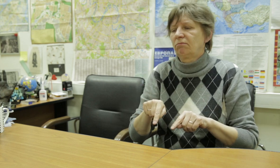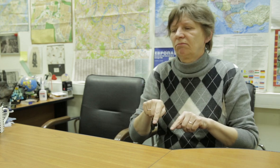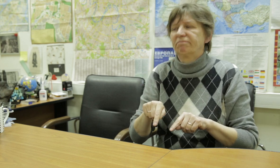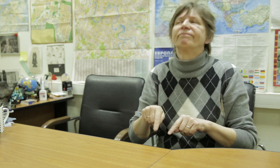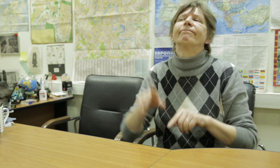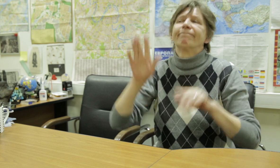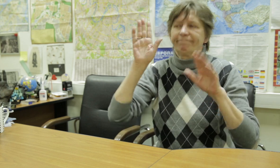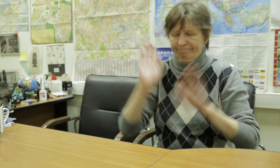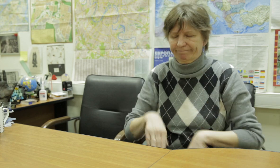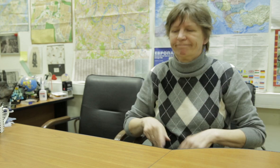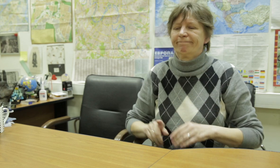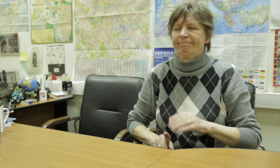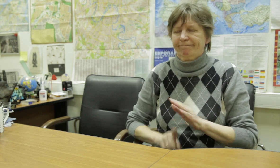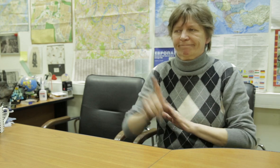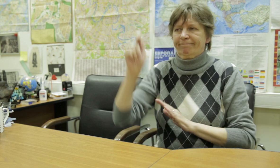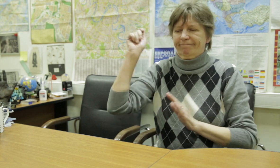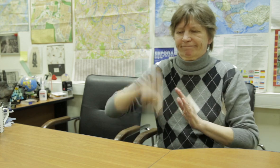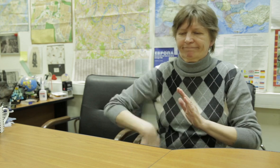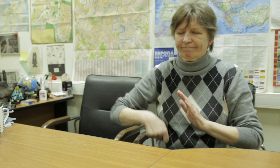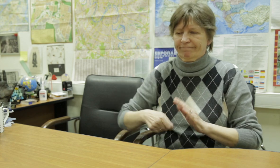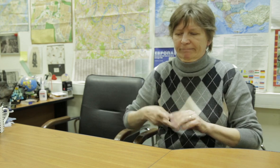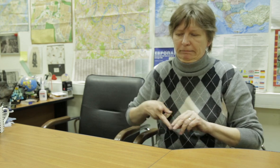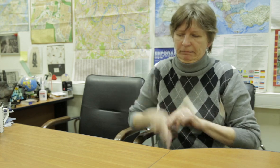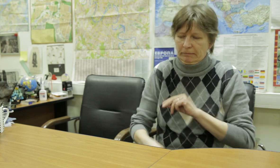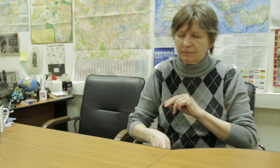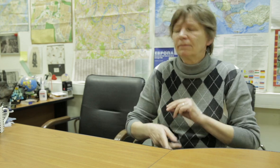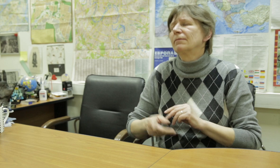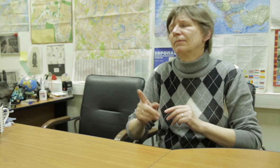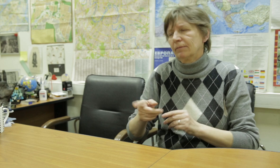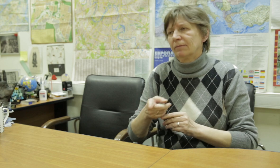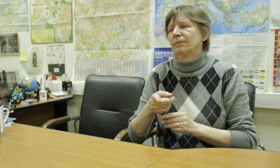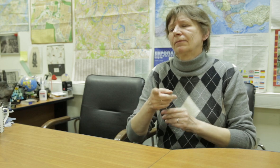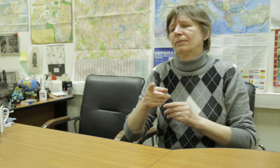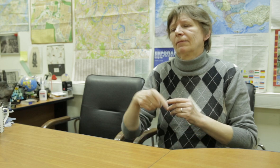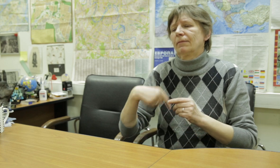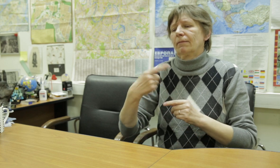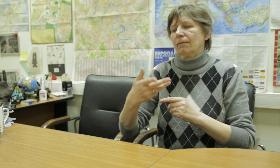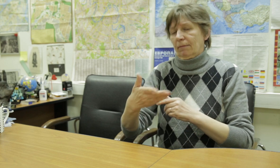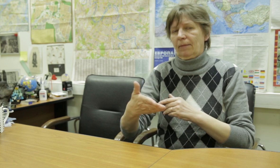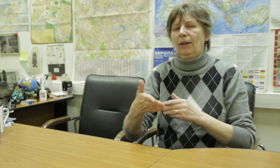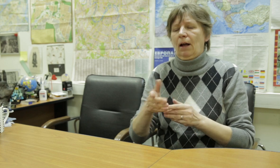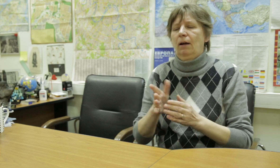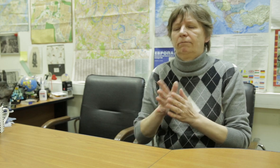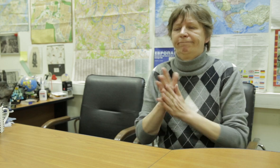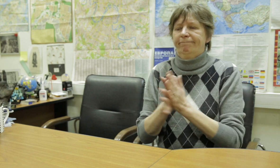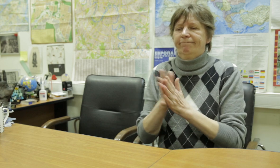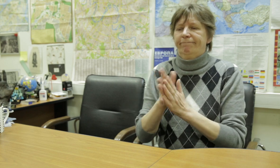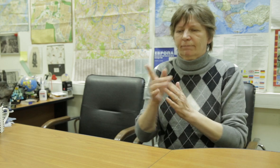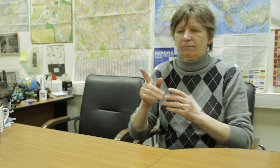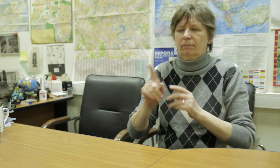Between acting and real life, that builds up the dramatic power of my tears. Somehow, it did work out. Arkady: Can you cry, Alexander?